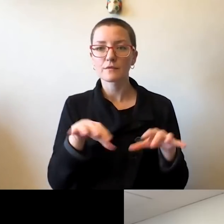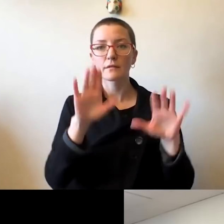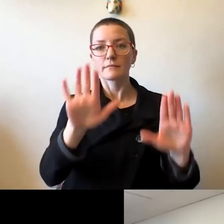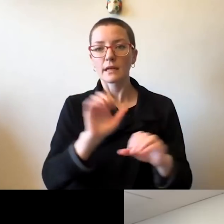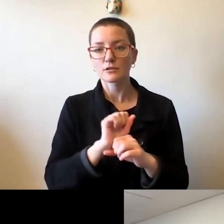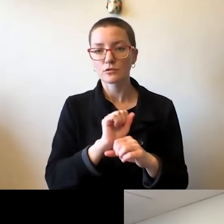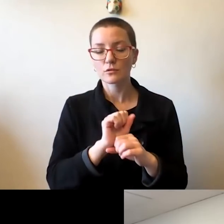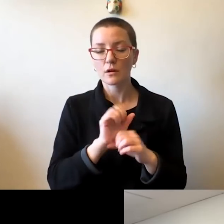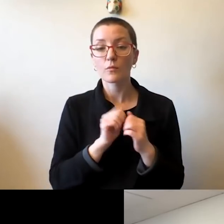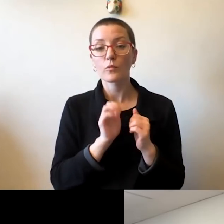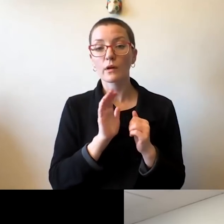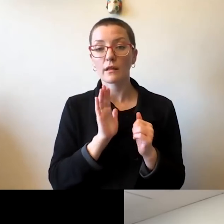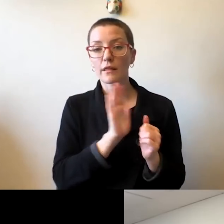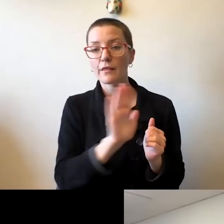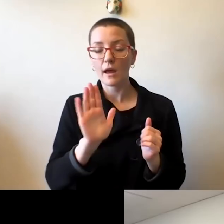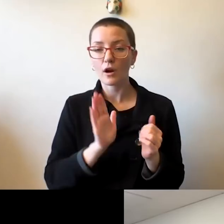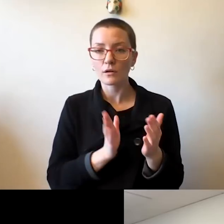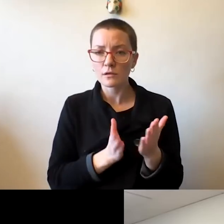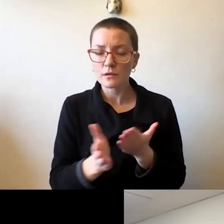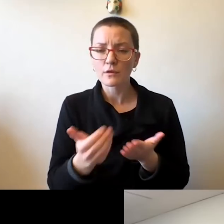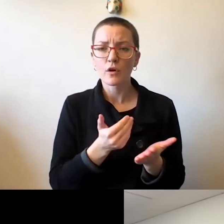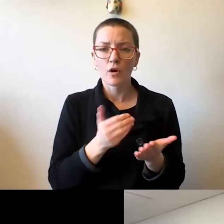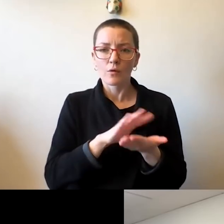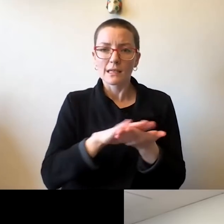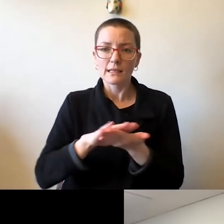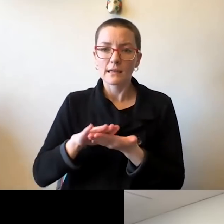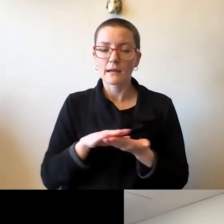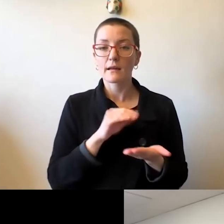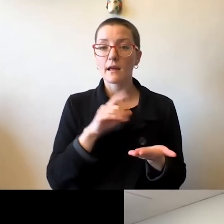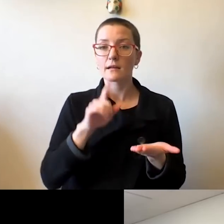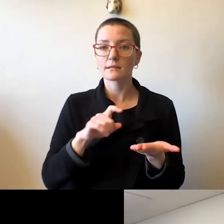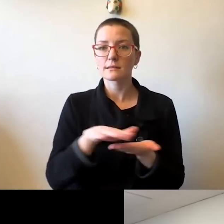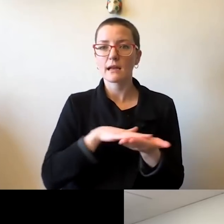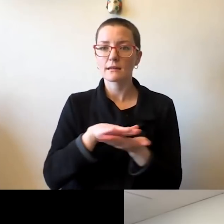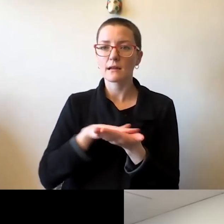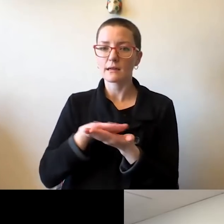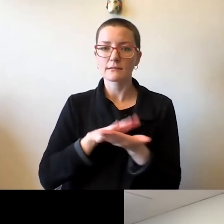and consistent cleaning and sanitizing of our campus environment, our classrooms, our laboratories,